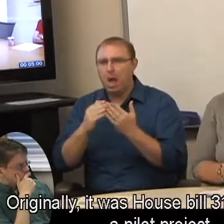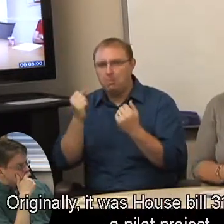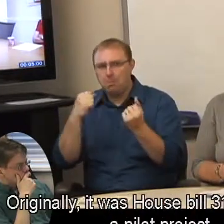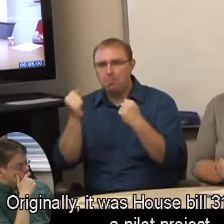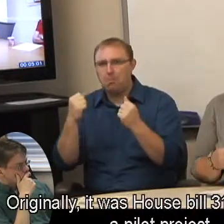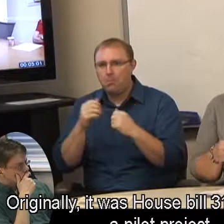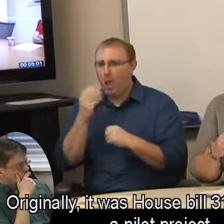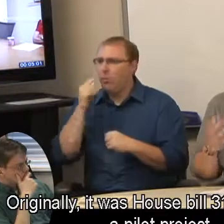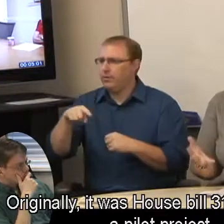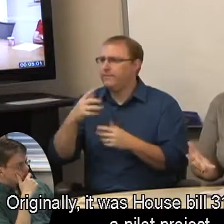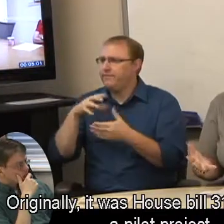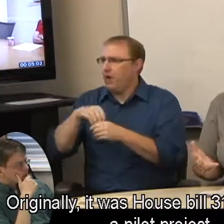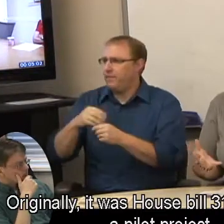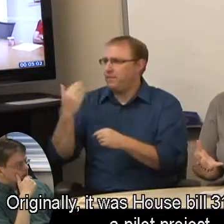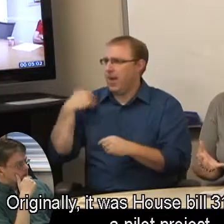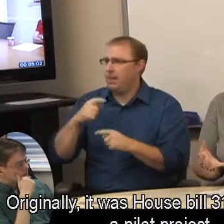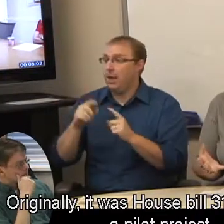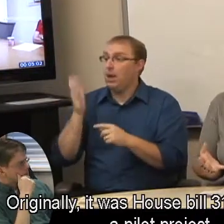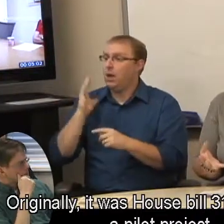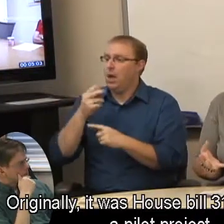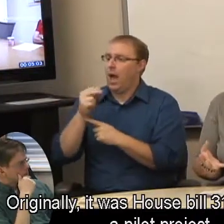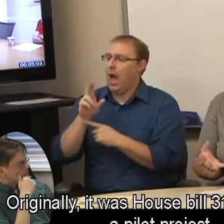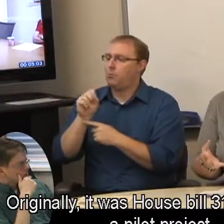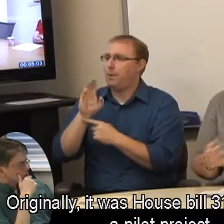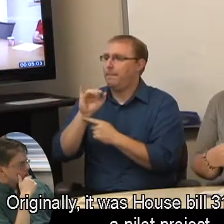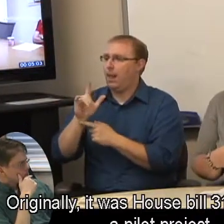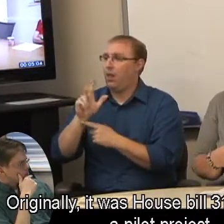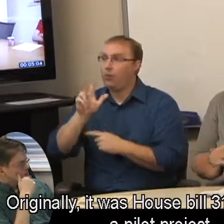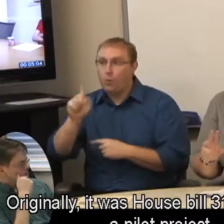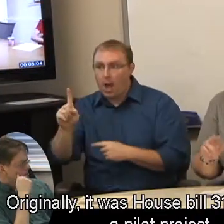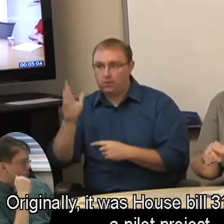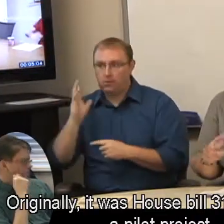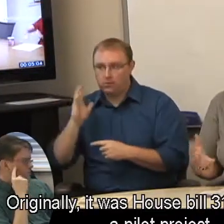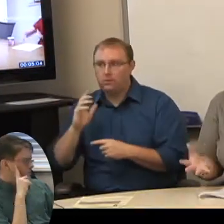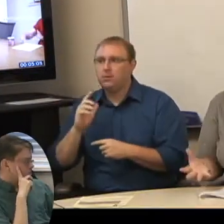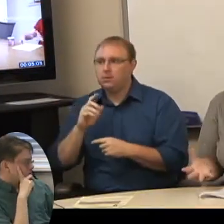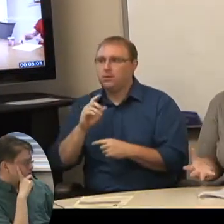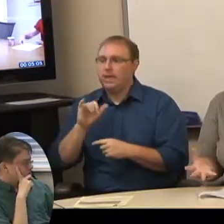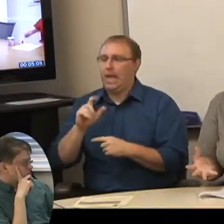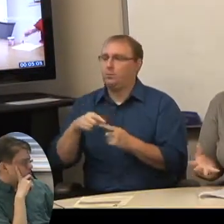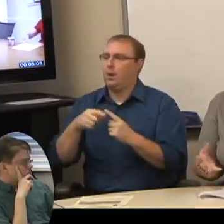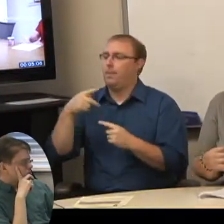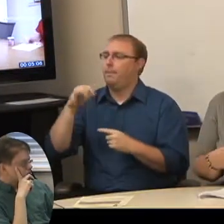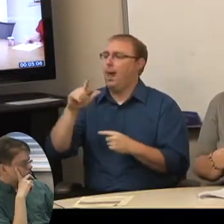Originally, it was House bill 31 when it was a pilot project.